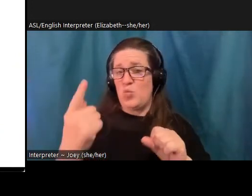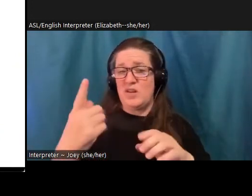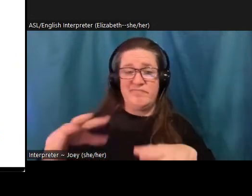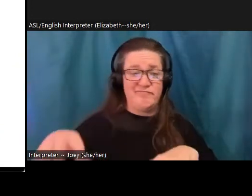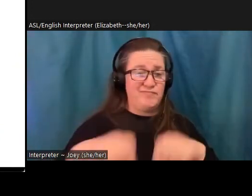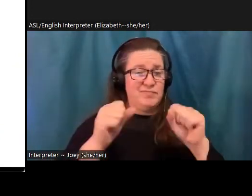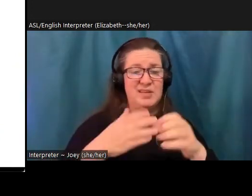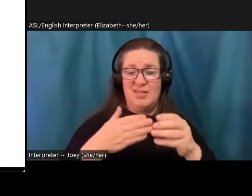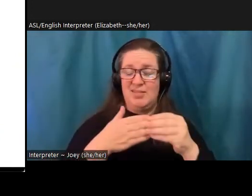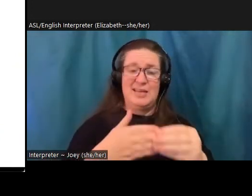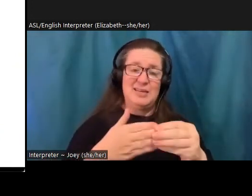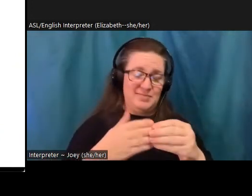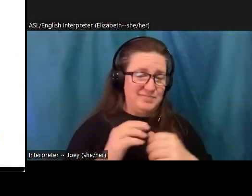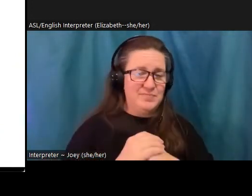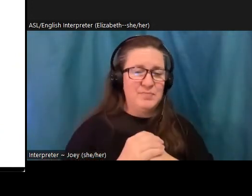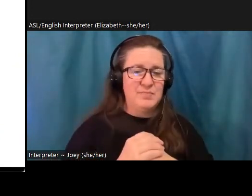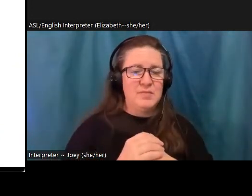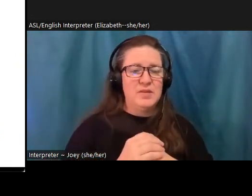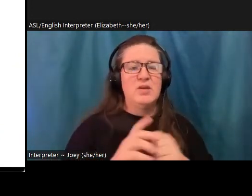they're also they have these categorized by age group, which